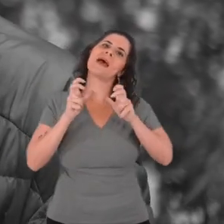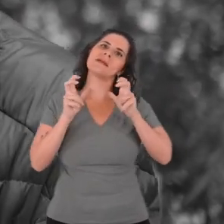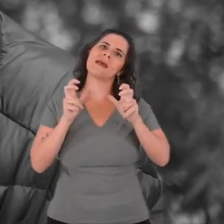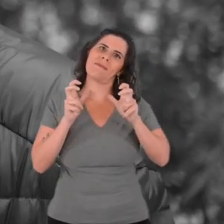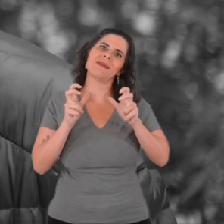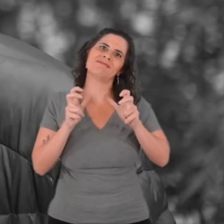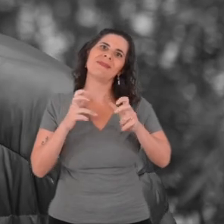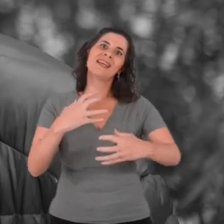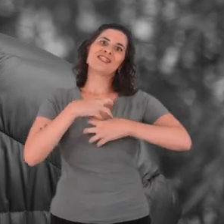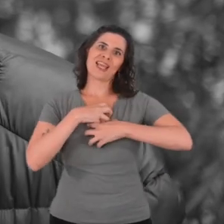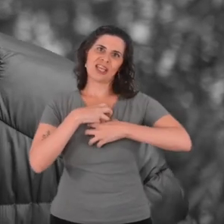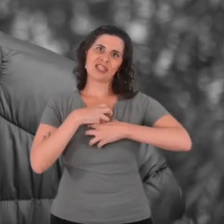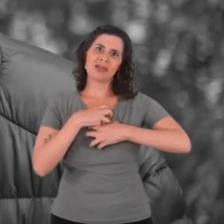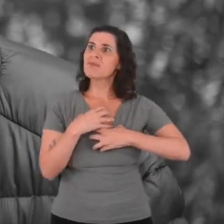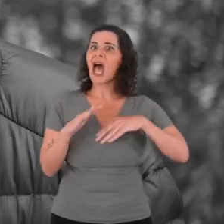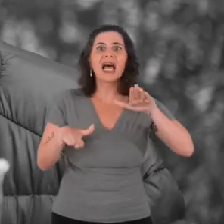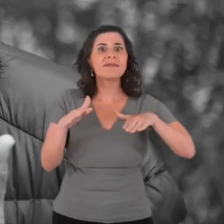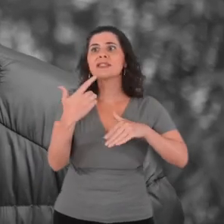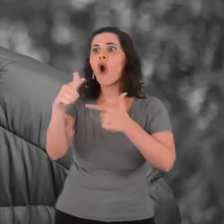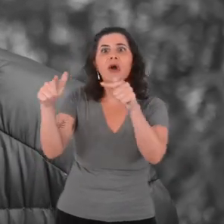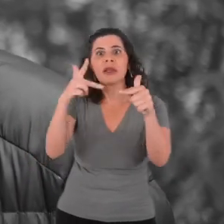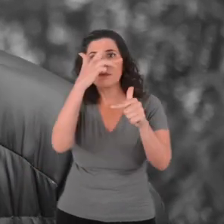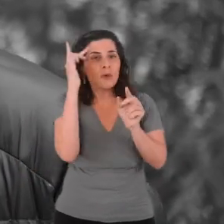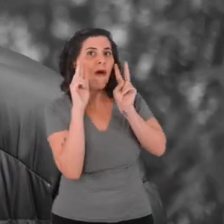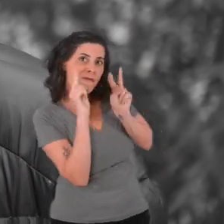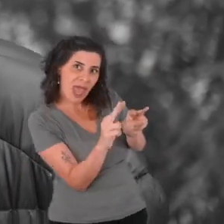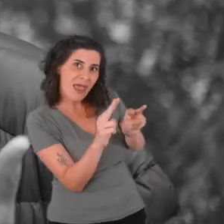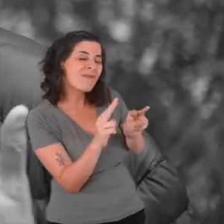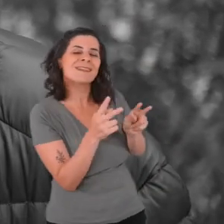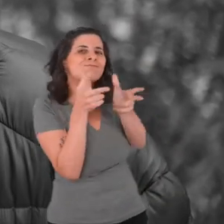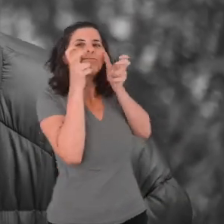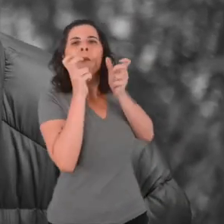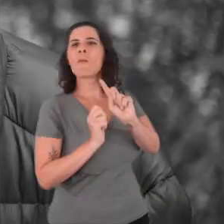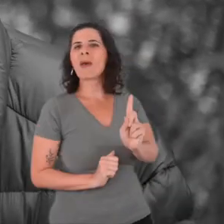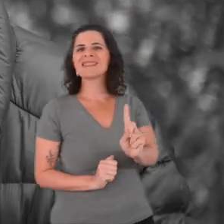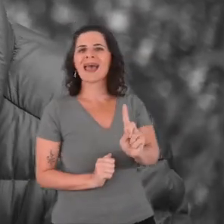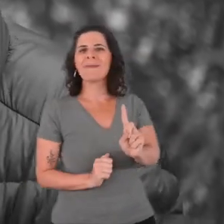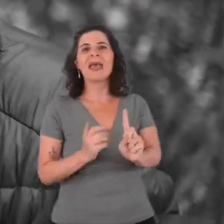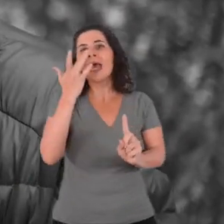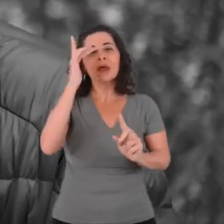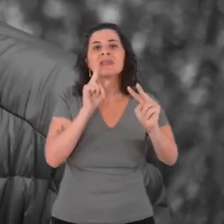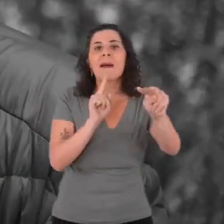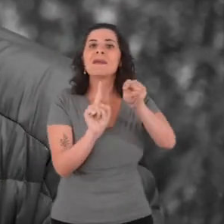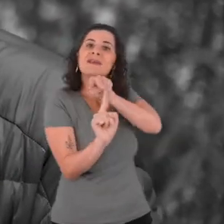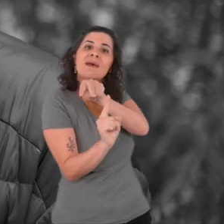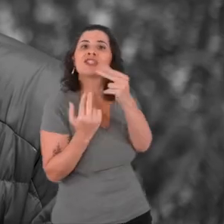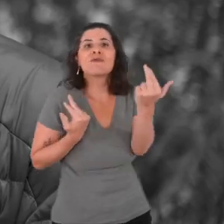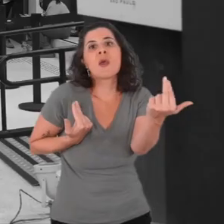but which is not visible to sighted people either, because they don't know how you perceive a city.